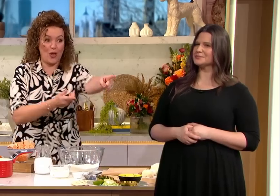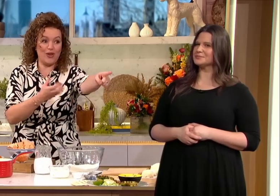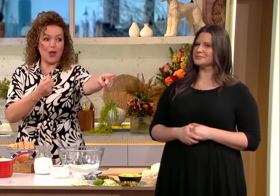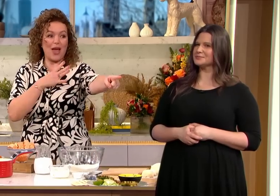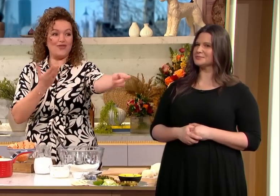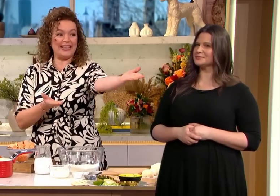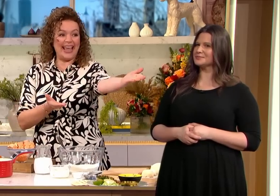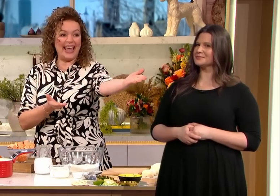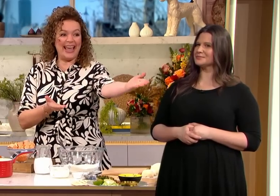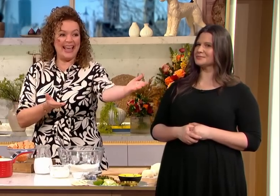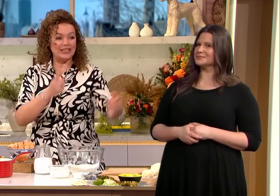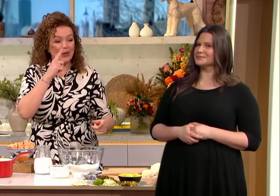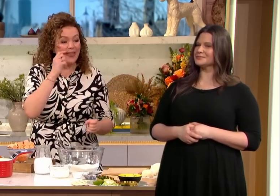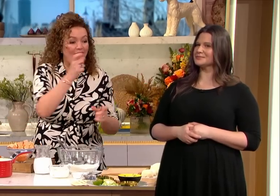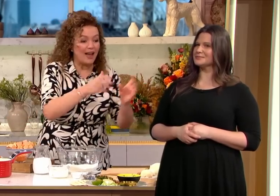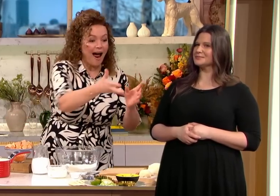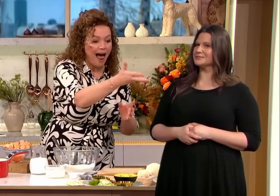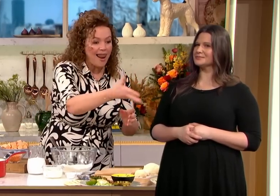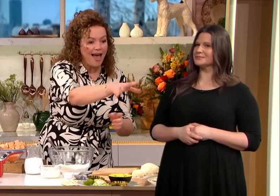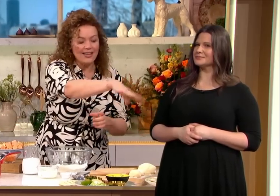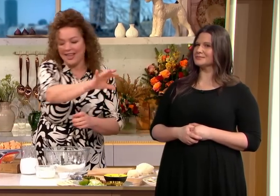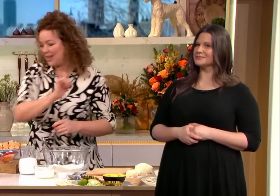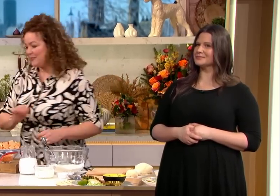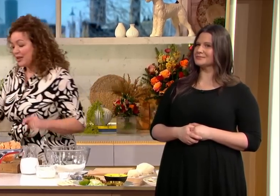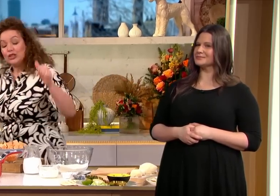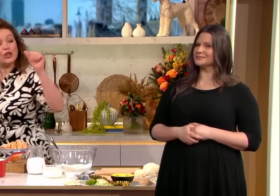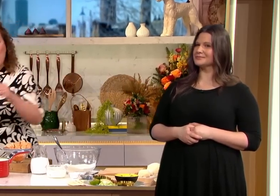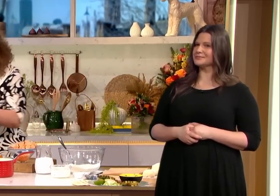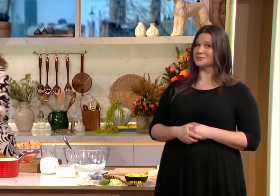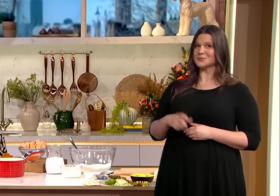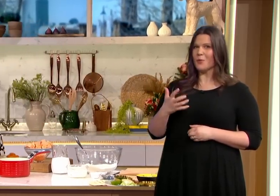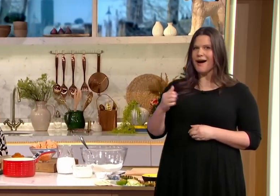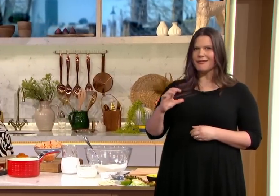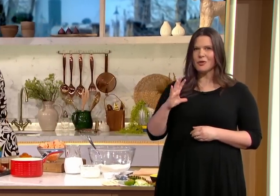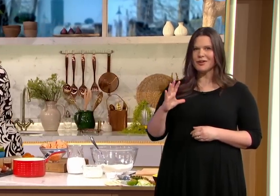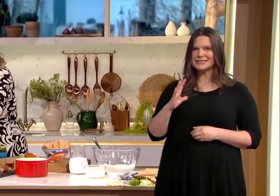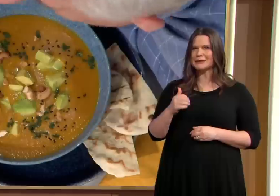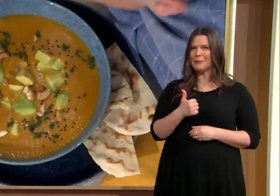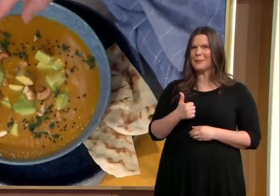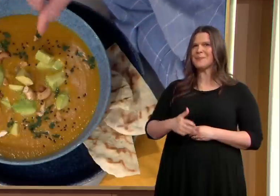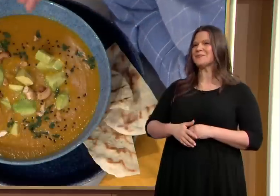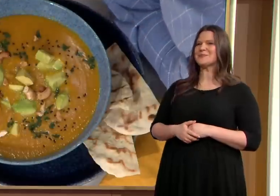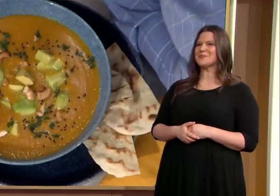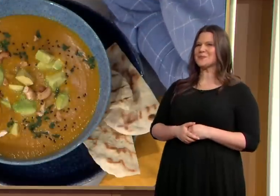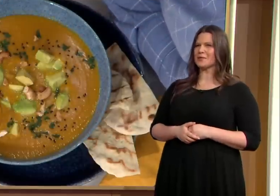enjoy honestly it's delicious but it's so easy to make it already dunked in I'm gonna give it a go